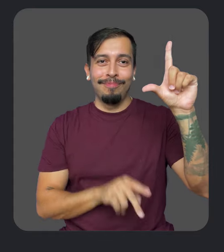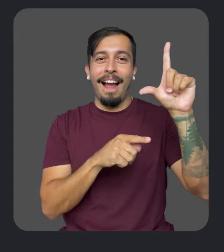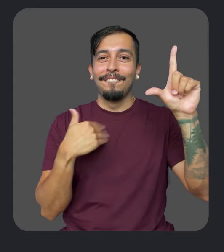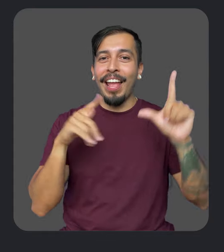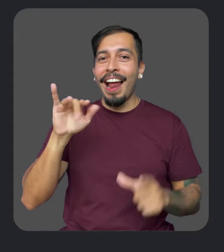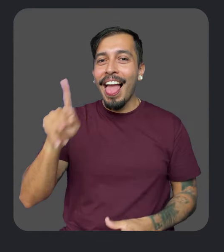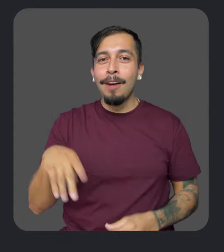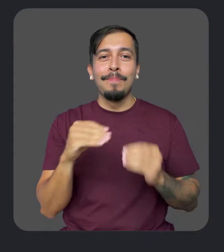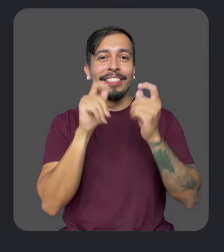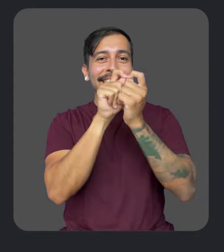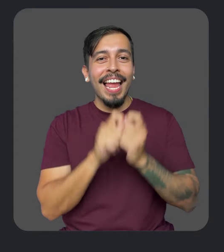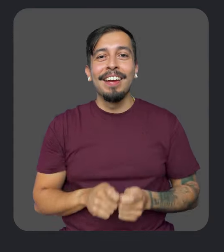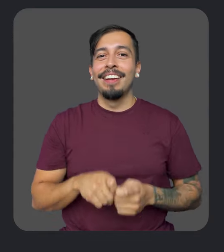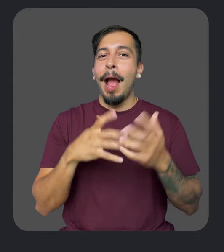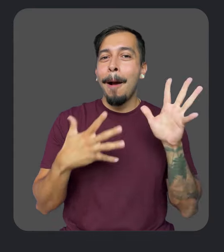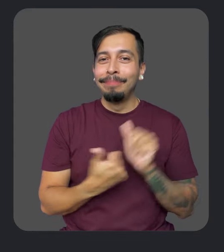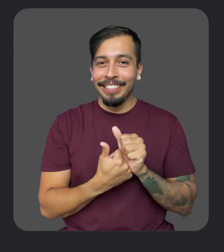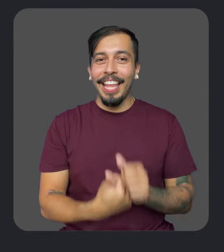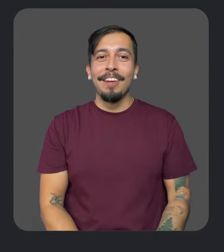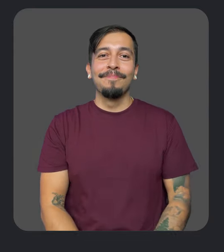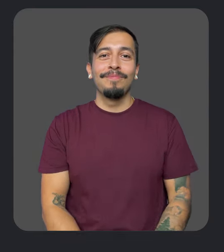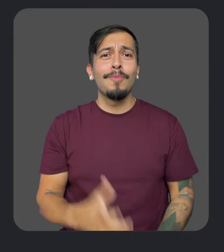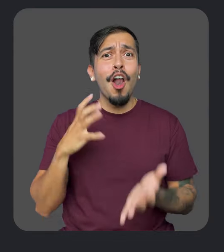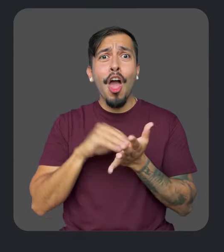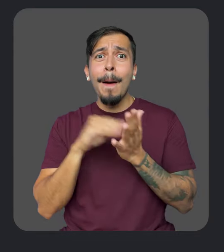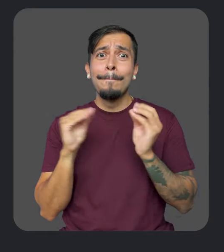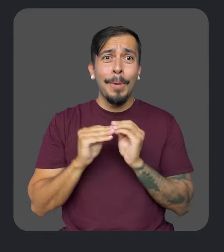where we've link to more details about many of these updates. If you want to learn more.